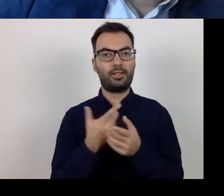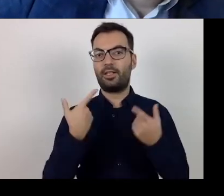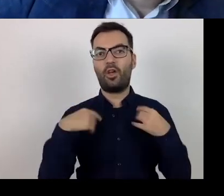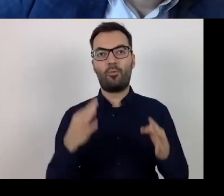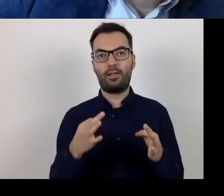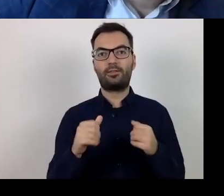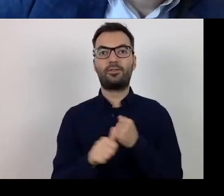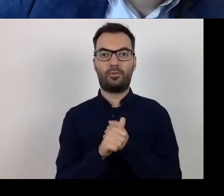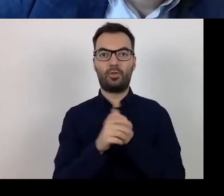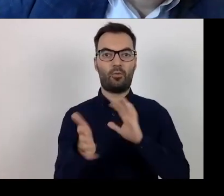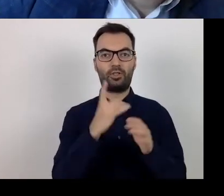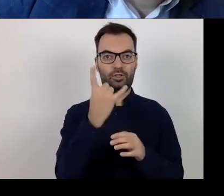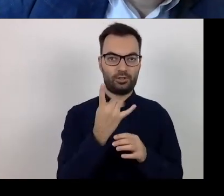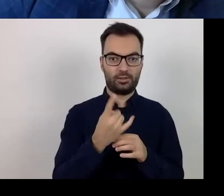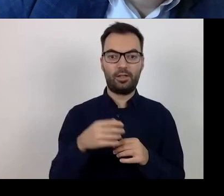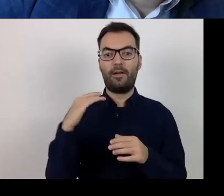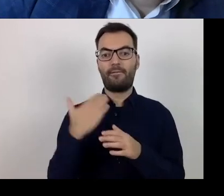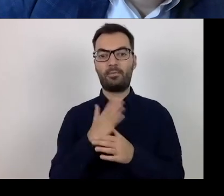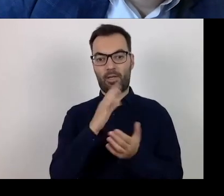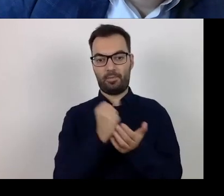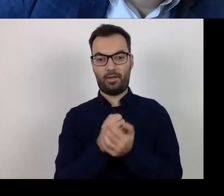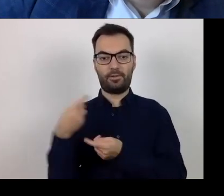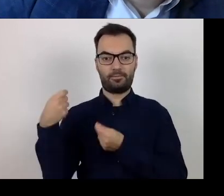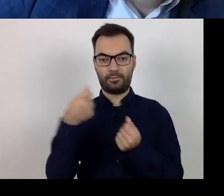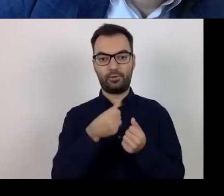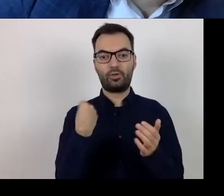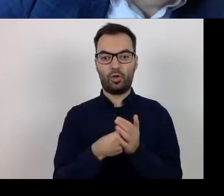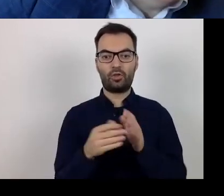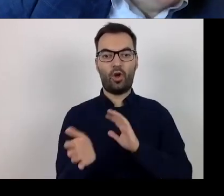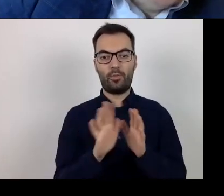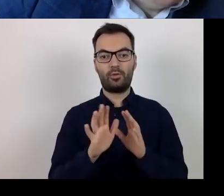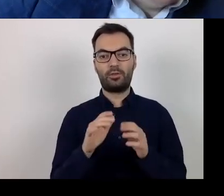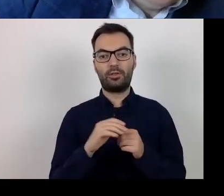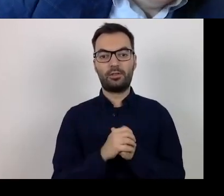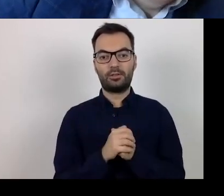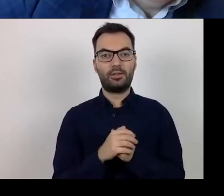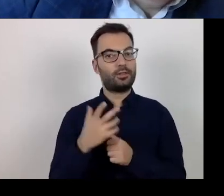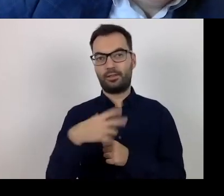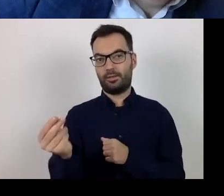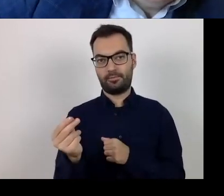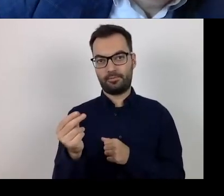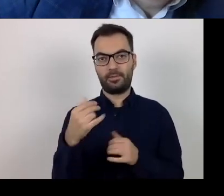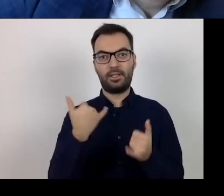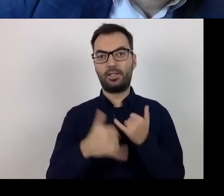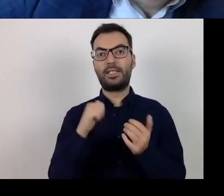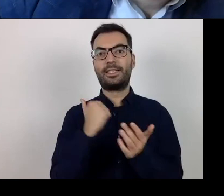is the entrepreneur entitled to a refund of costs of the trainee's supervisor?". No - if the internship is not executed,